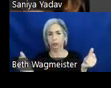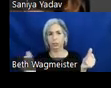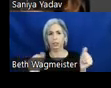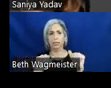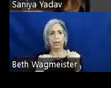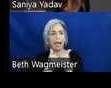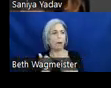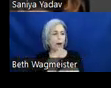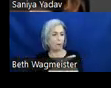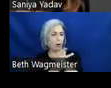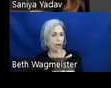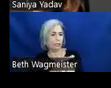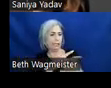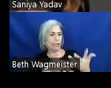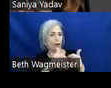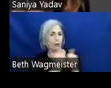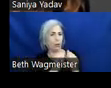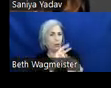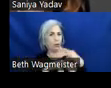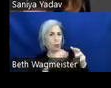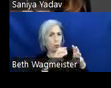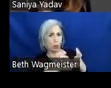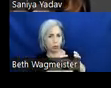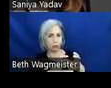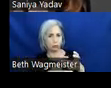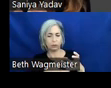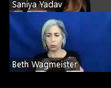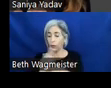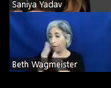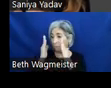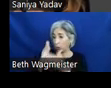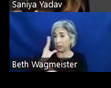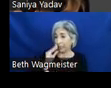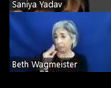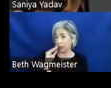design systems, they enable to us do just that, focus on the experience and solving tough problems